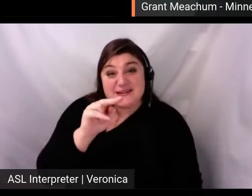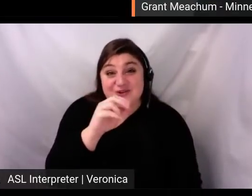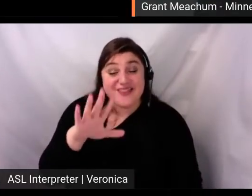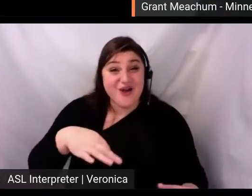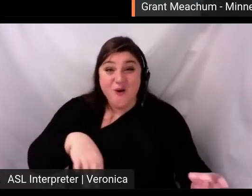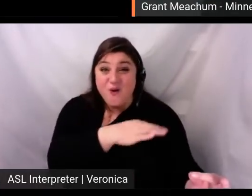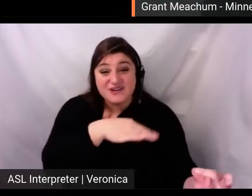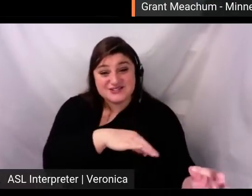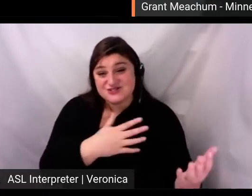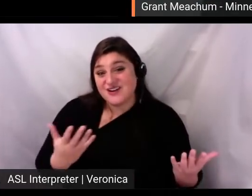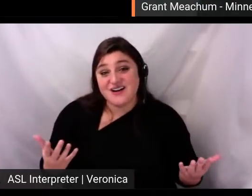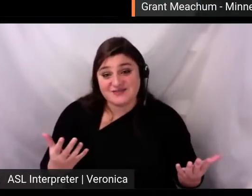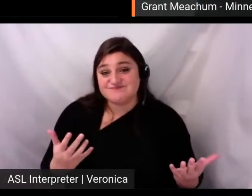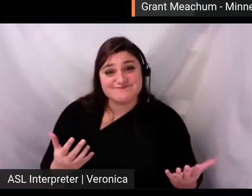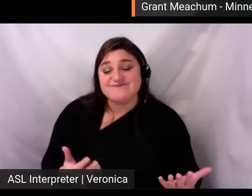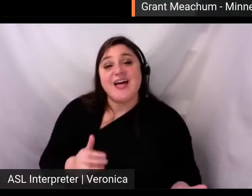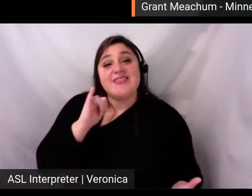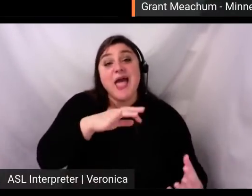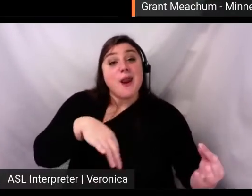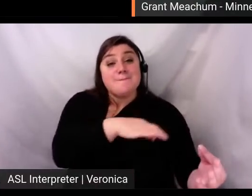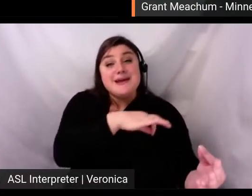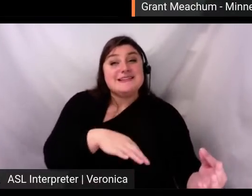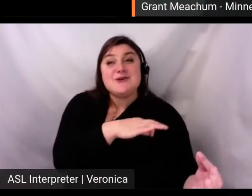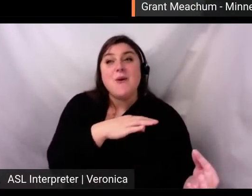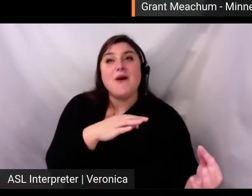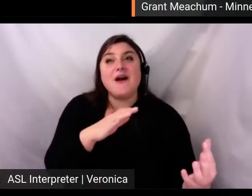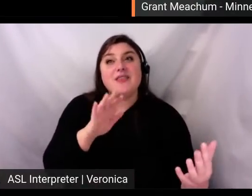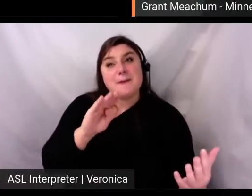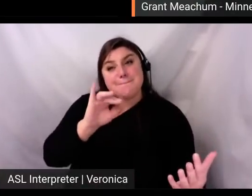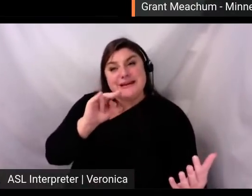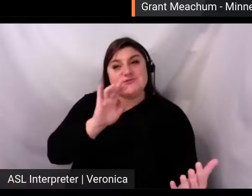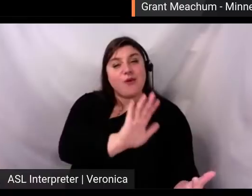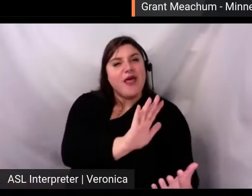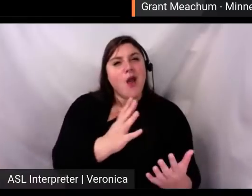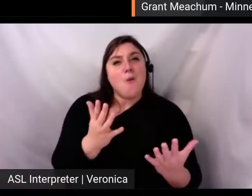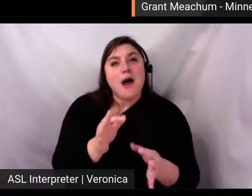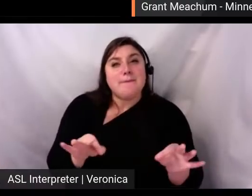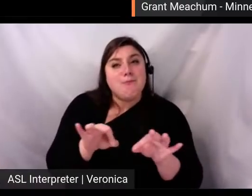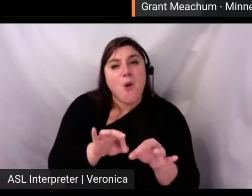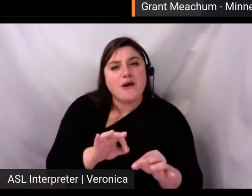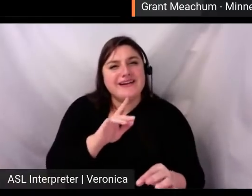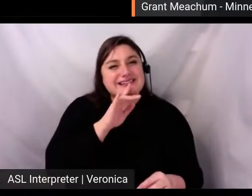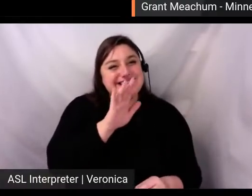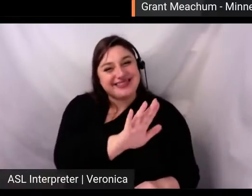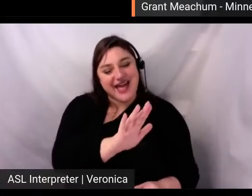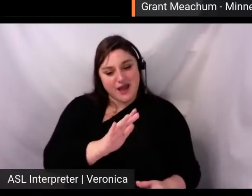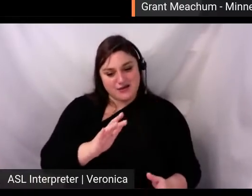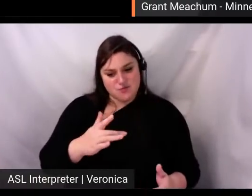this orchestra apart is the Minnesota model that Jen talked about earlier. A dedication to collaboration, And it's this collaborative spirit